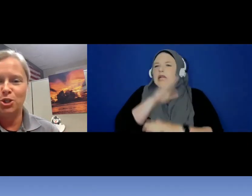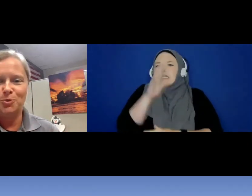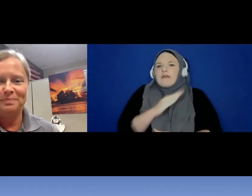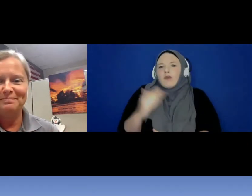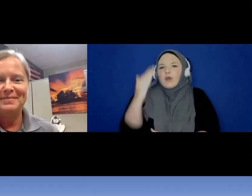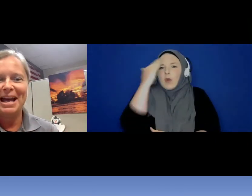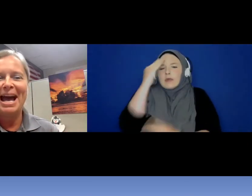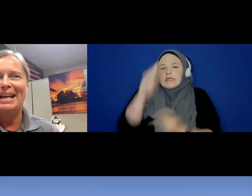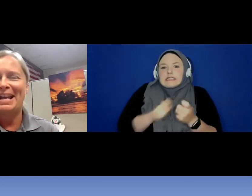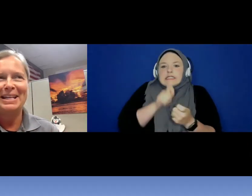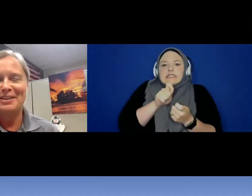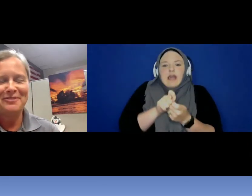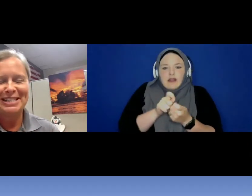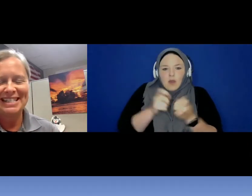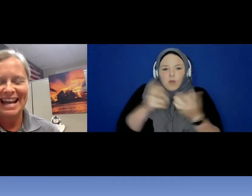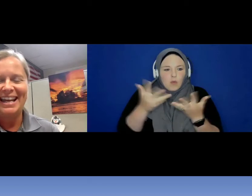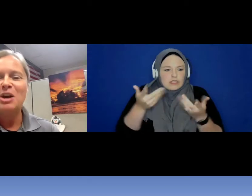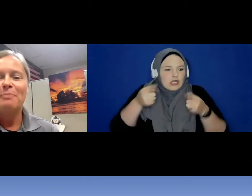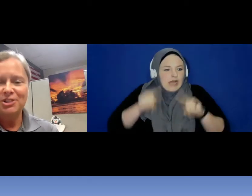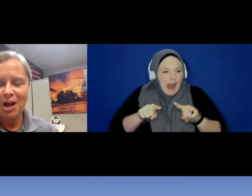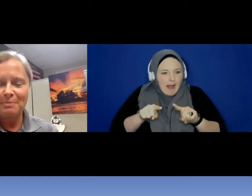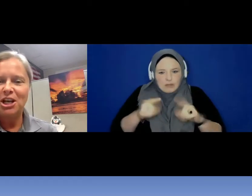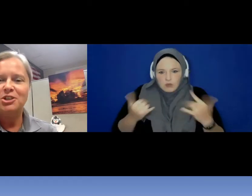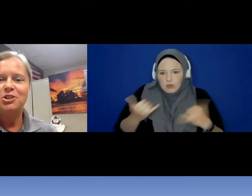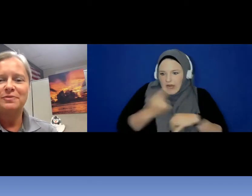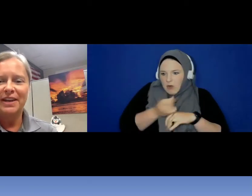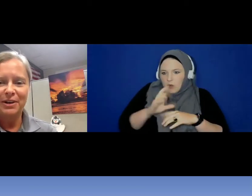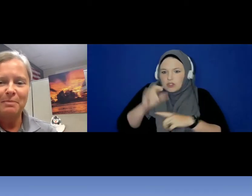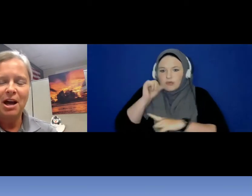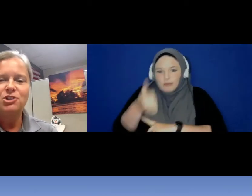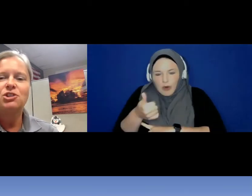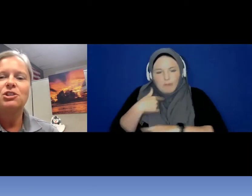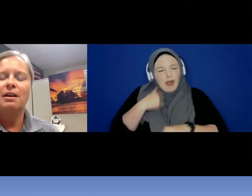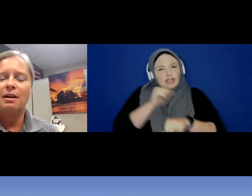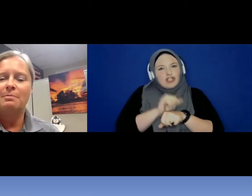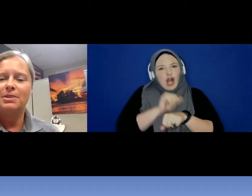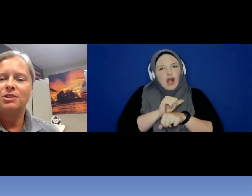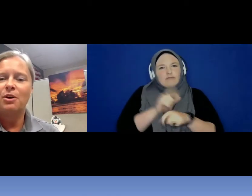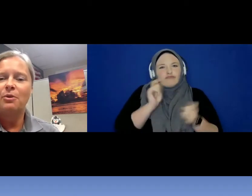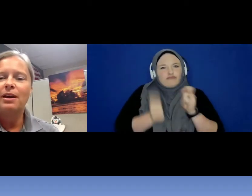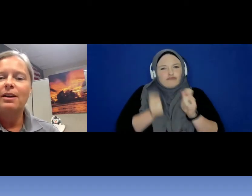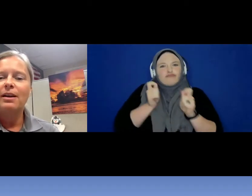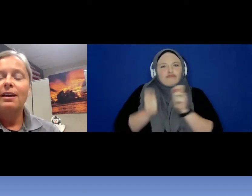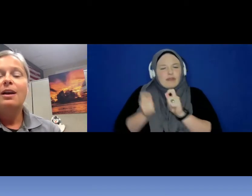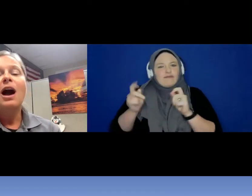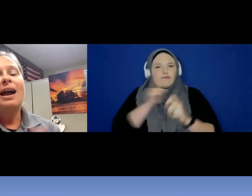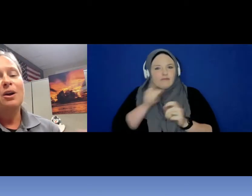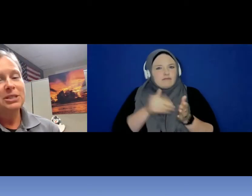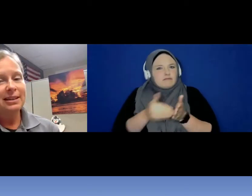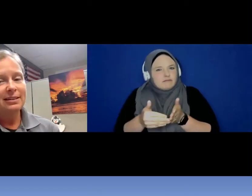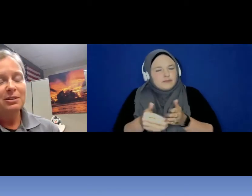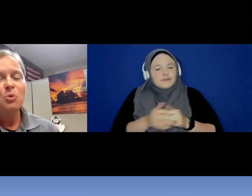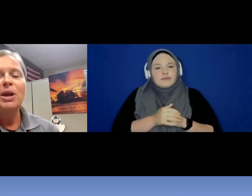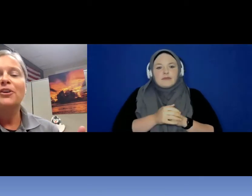. On any given day. My job changes very much . So, I always giggle we are